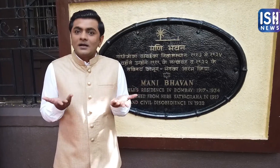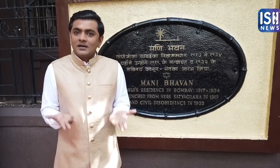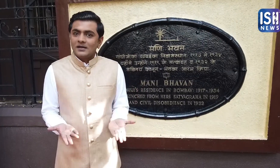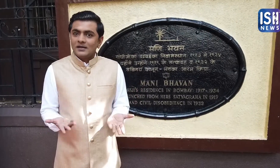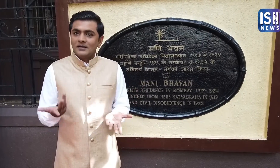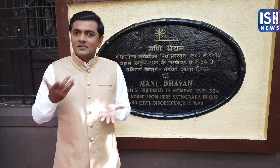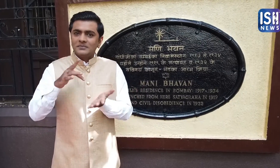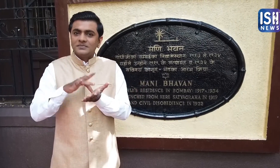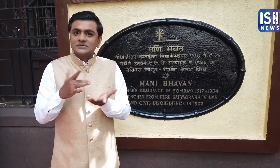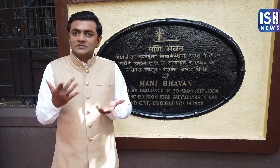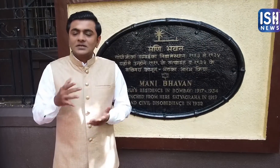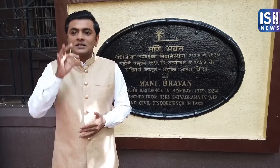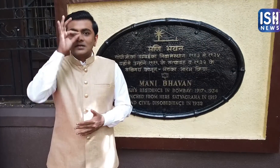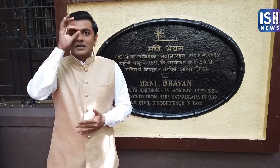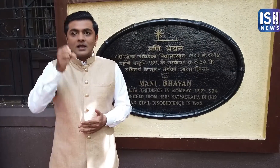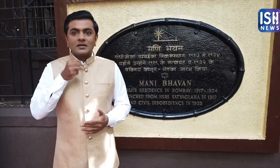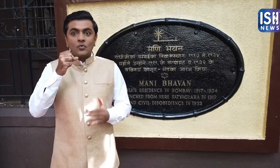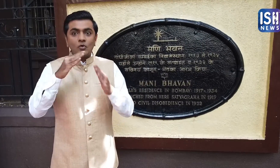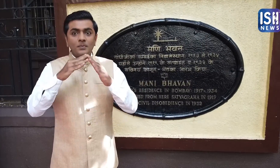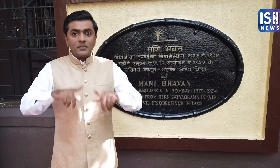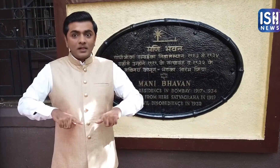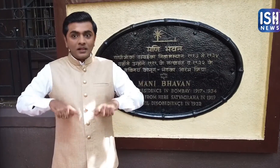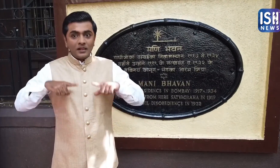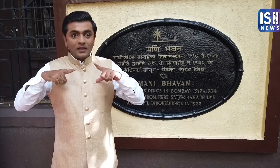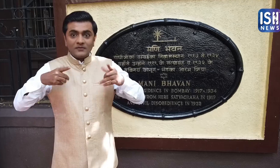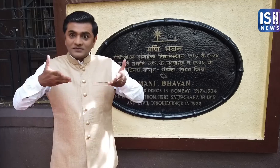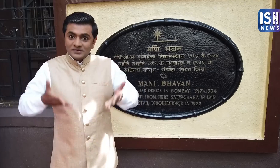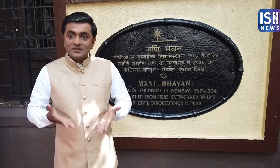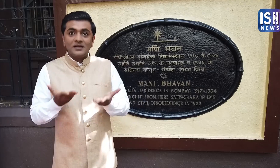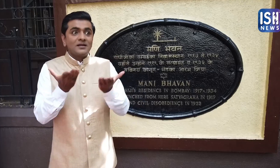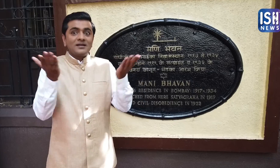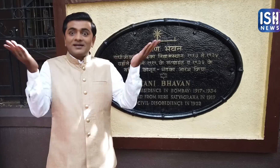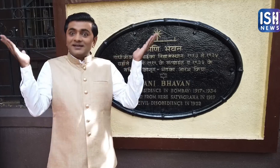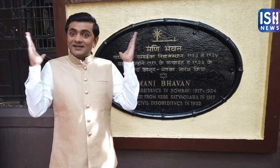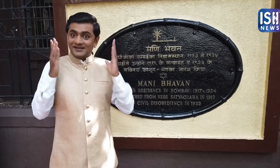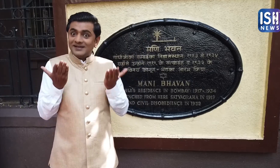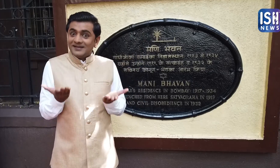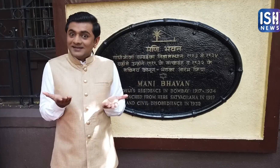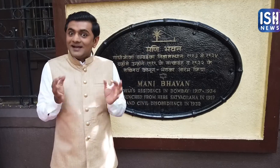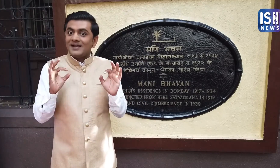I am at the place where Gandhiji lived.